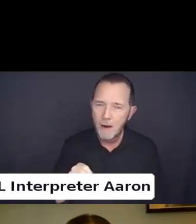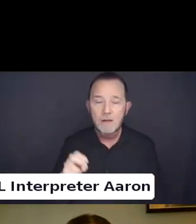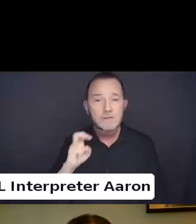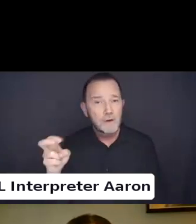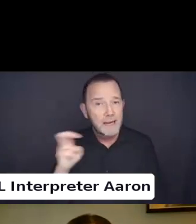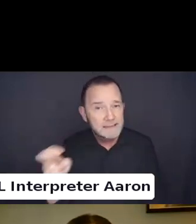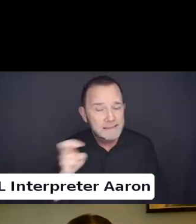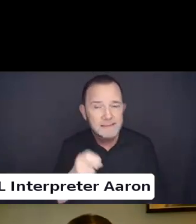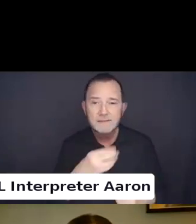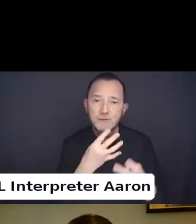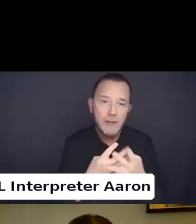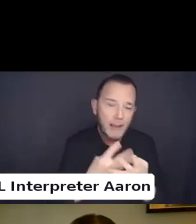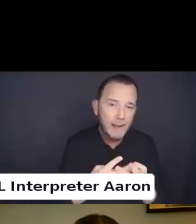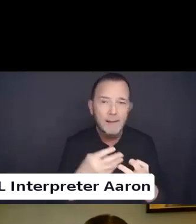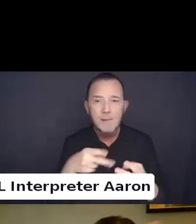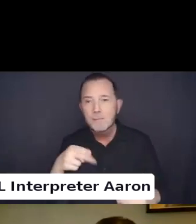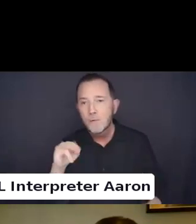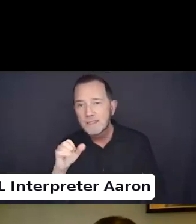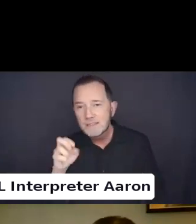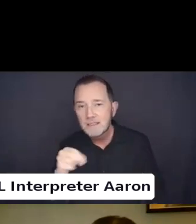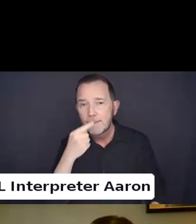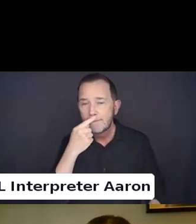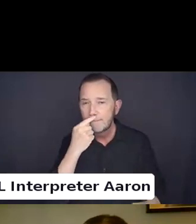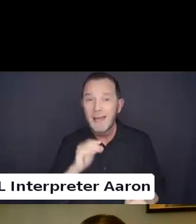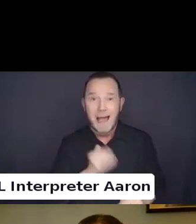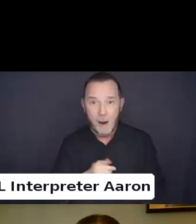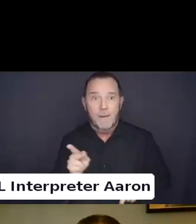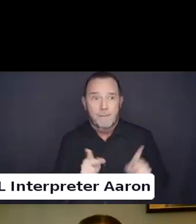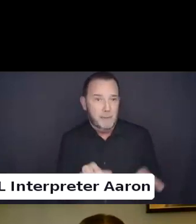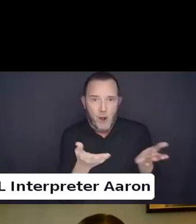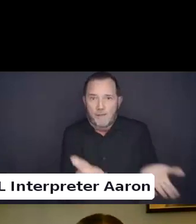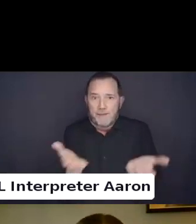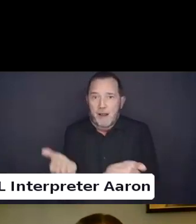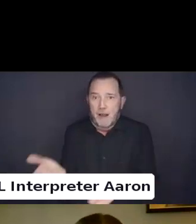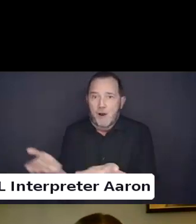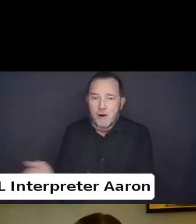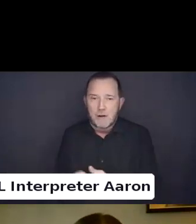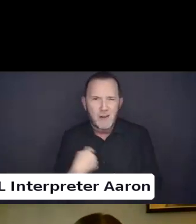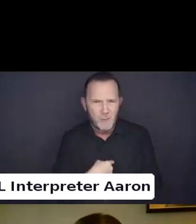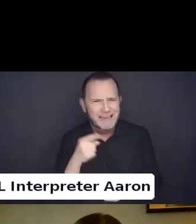Our people are there and we need to make sure we are representing all of our people who